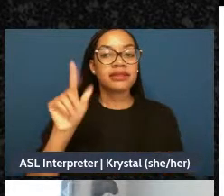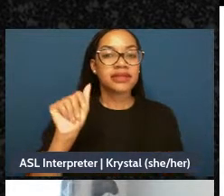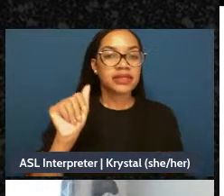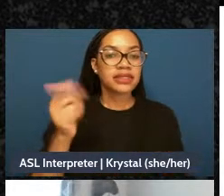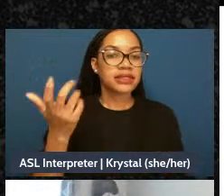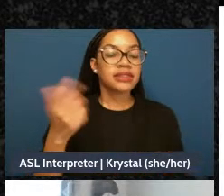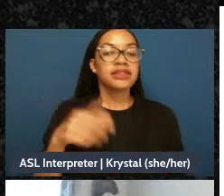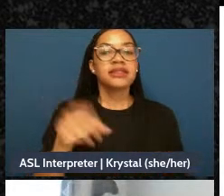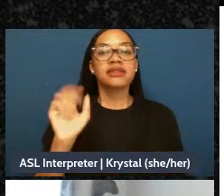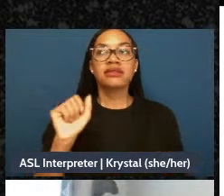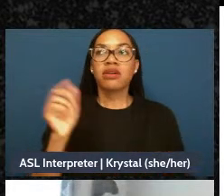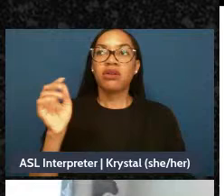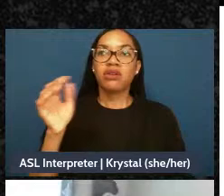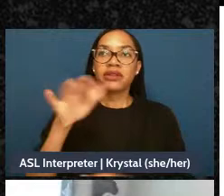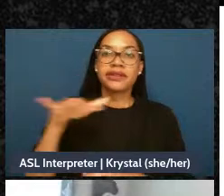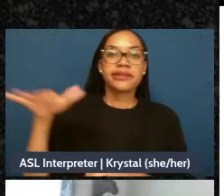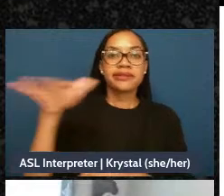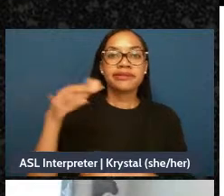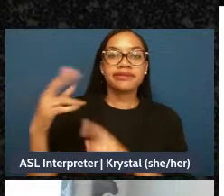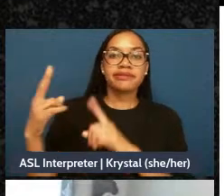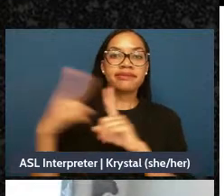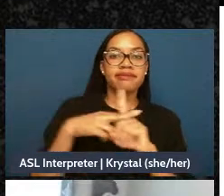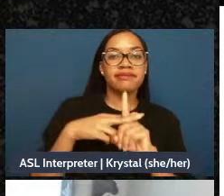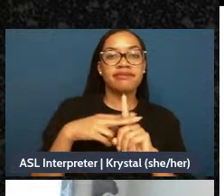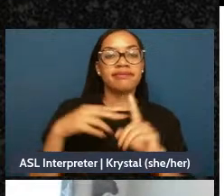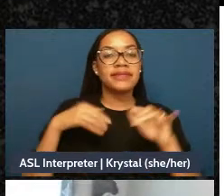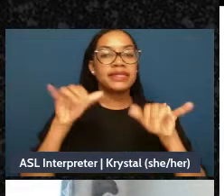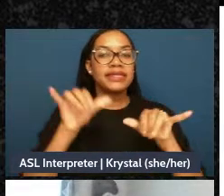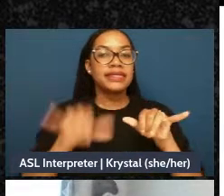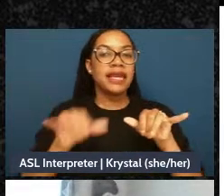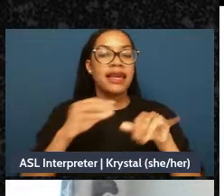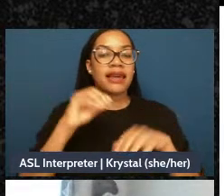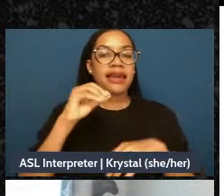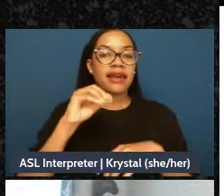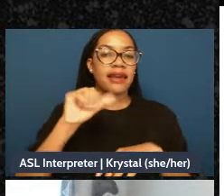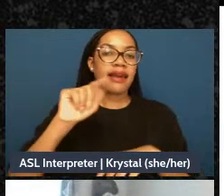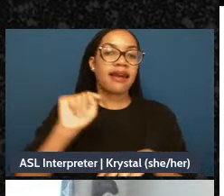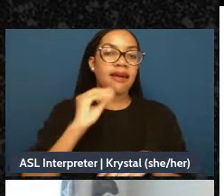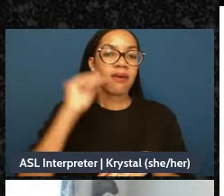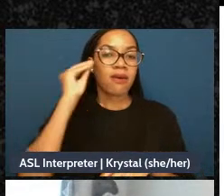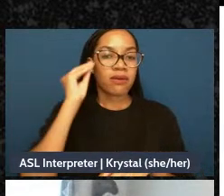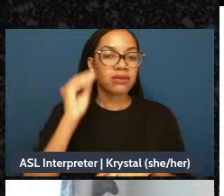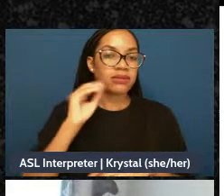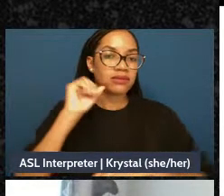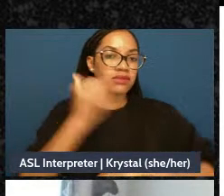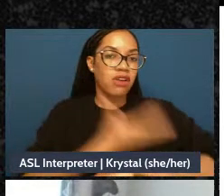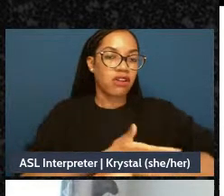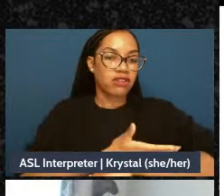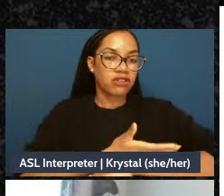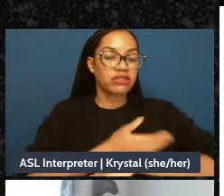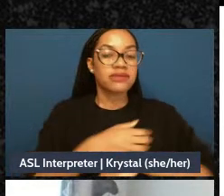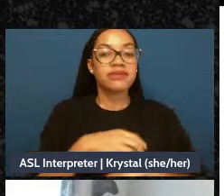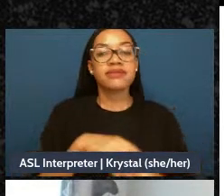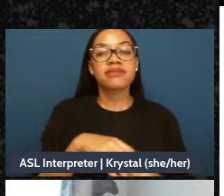So what were the labels given to you? And you can talk about how they impacted you. The next one is